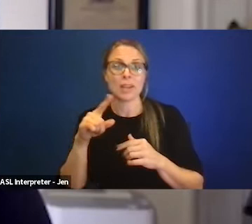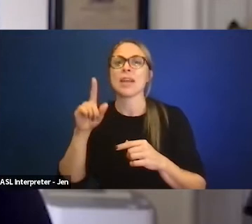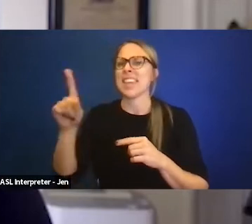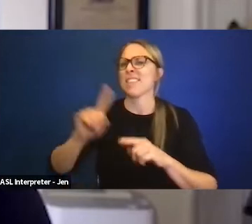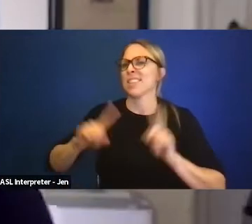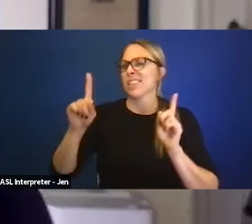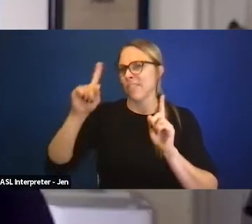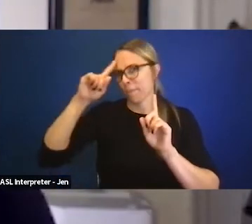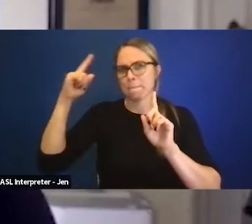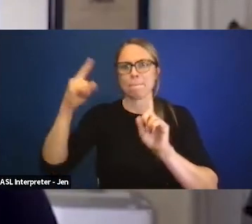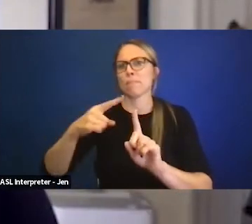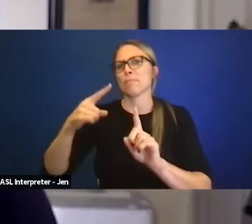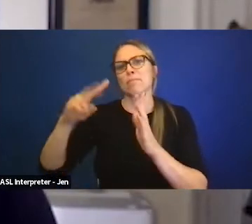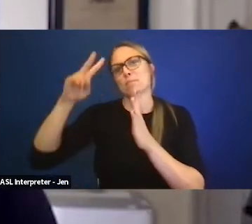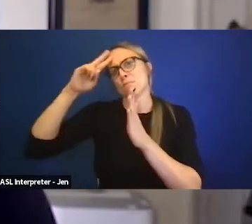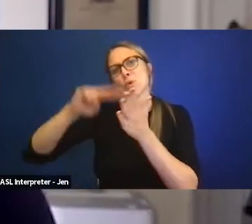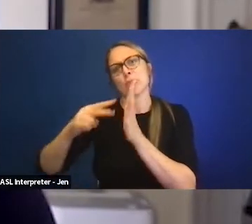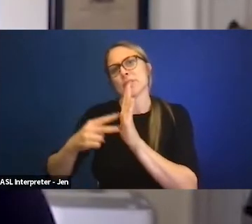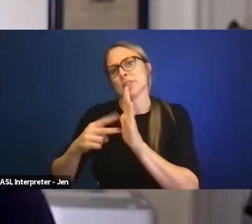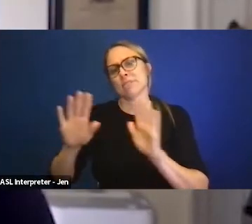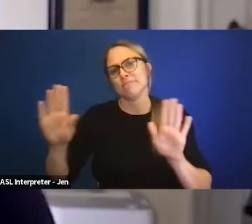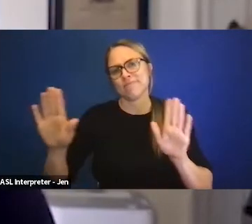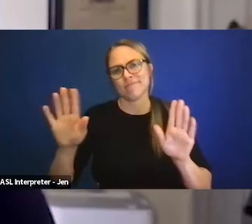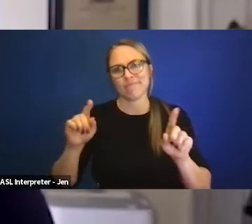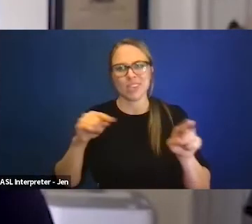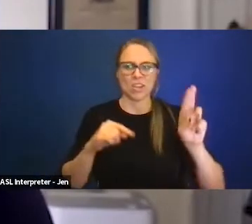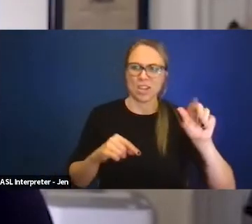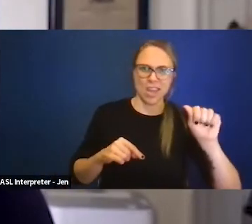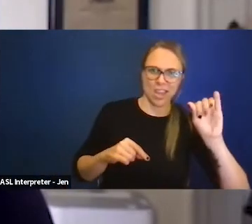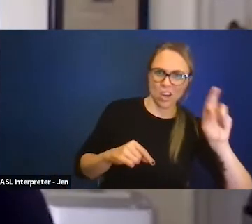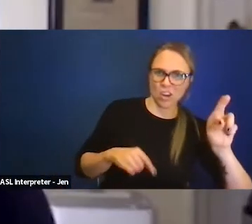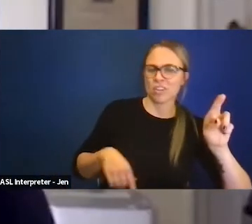but I think looking at what you've done in gender and race,